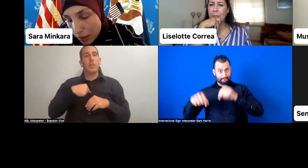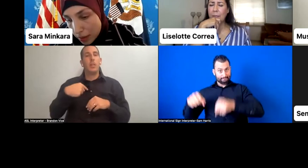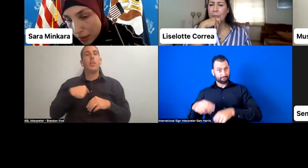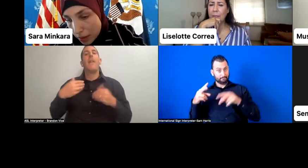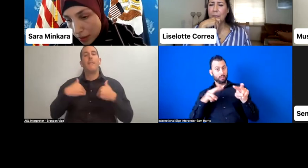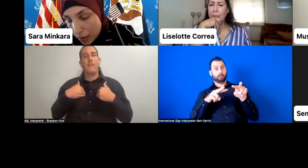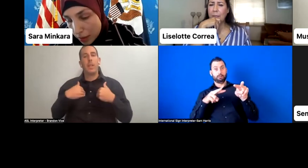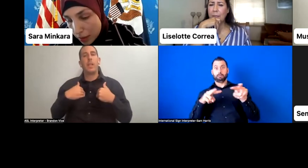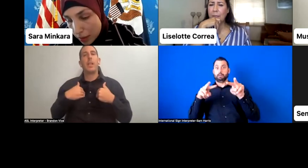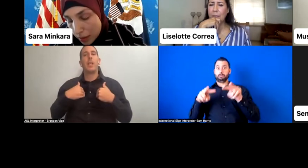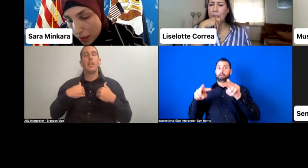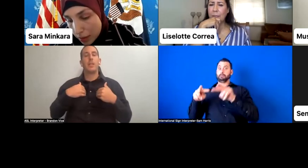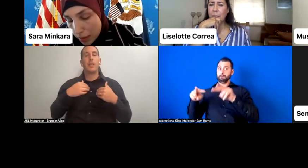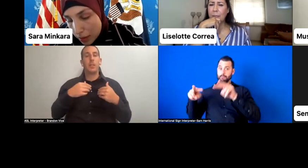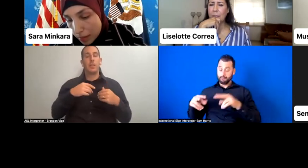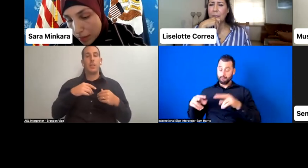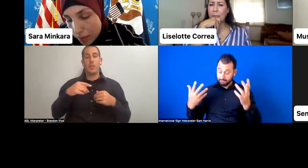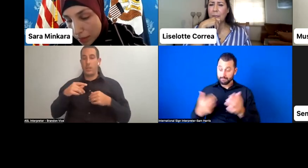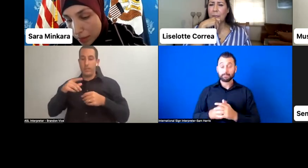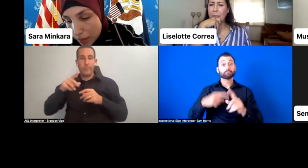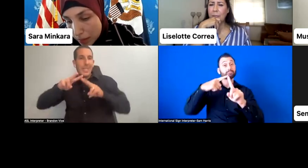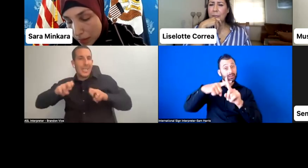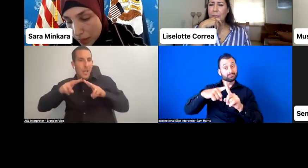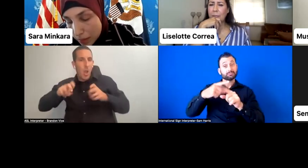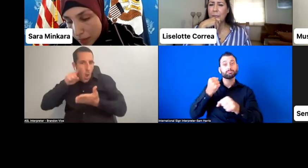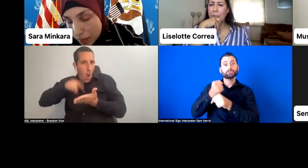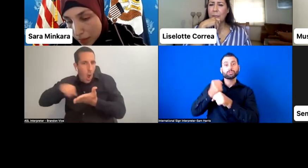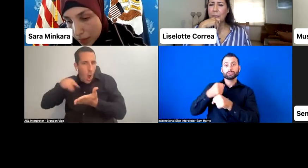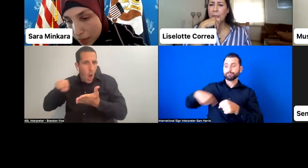the electoral constituencies for the elections.